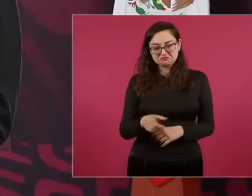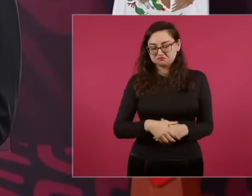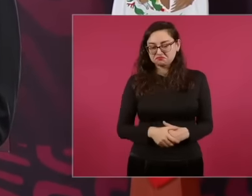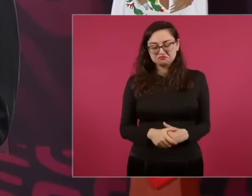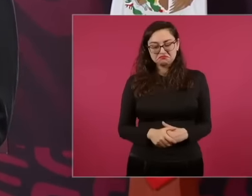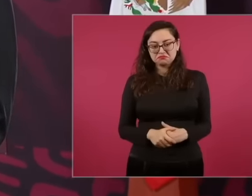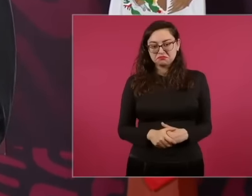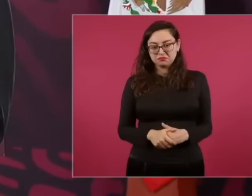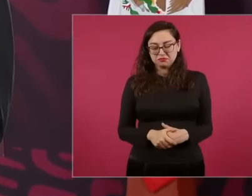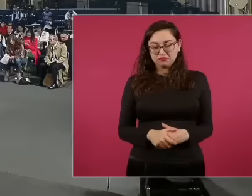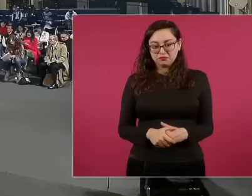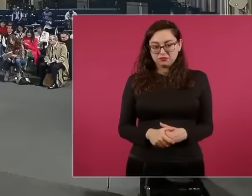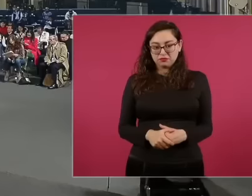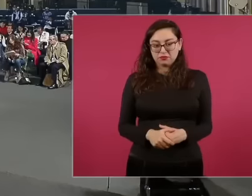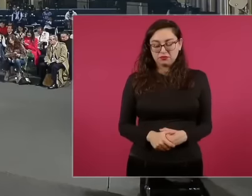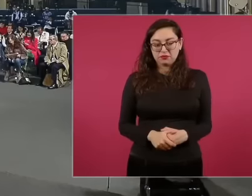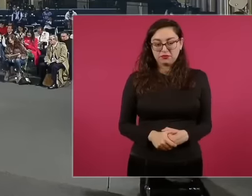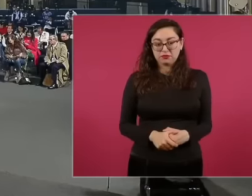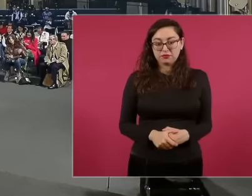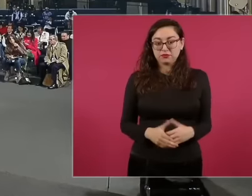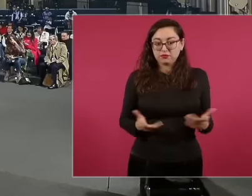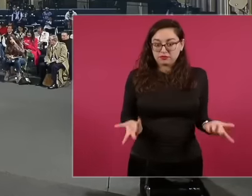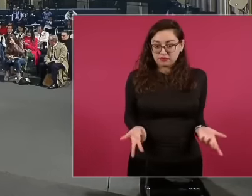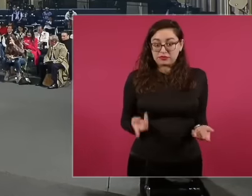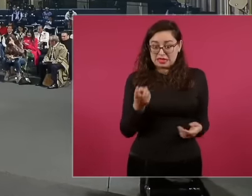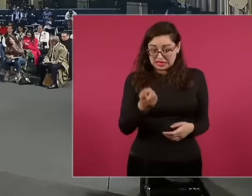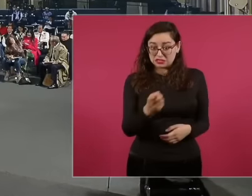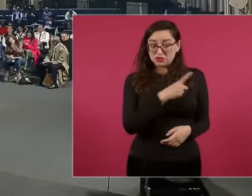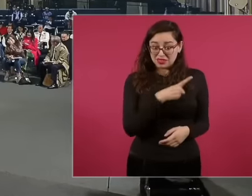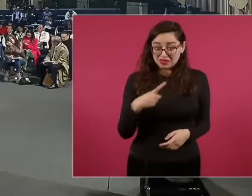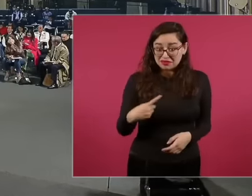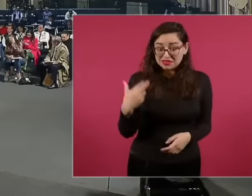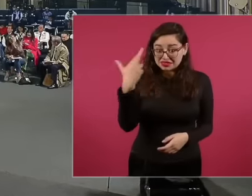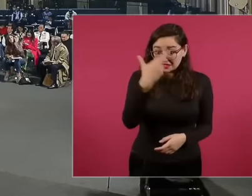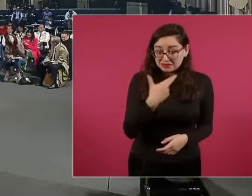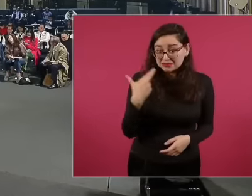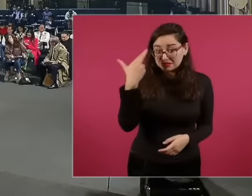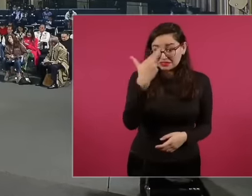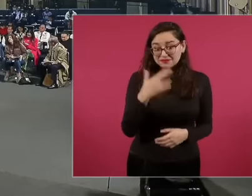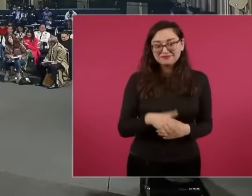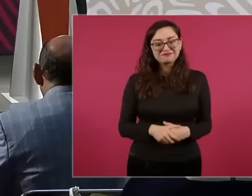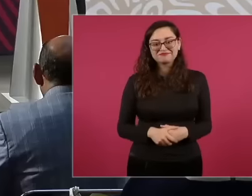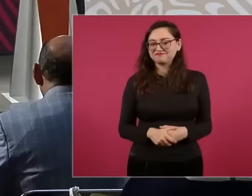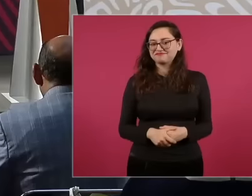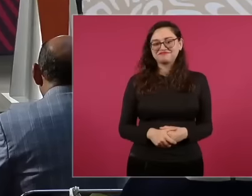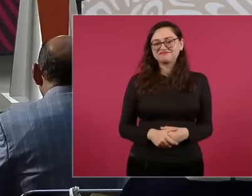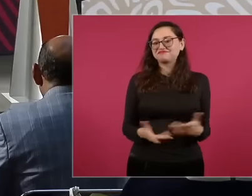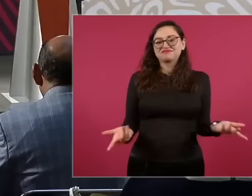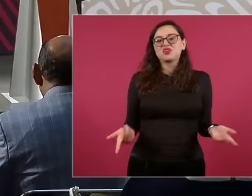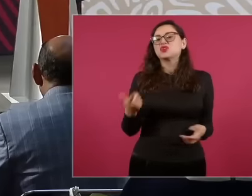I would not review that president and what I would review is that I am all the time dealing with small tenders